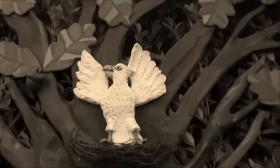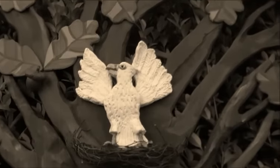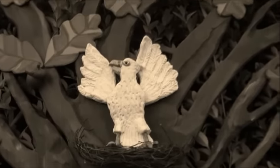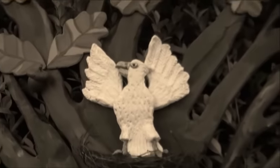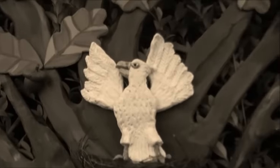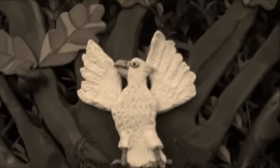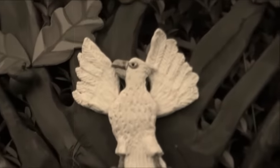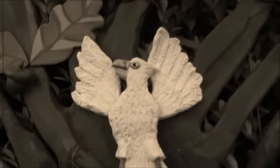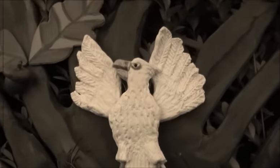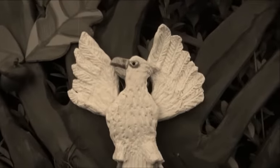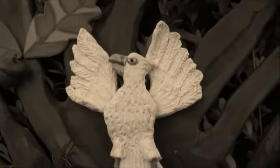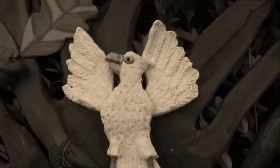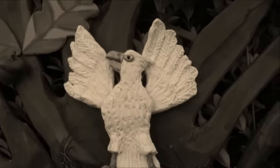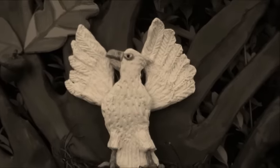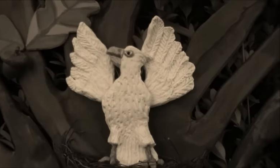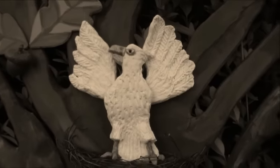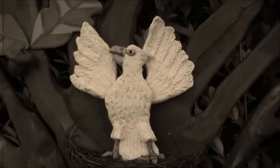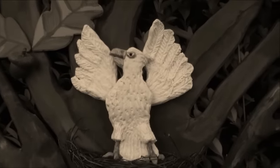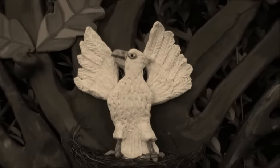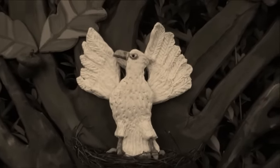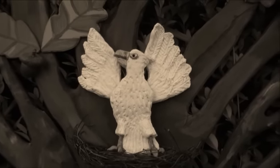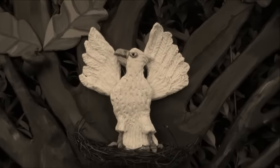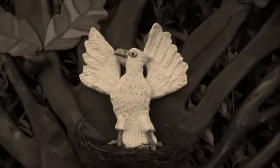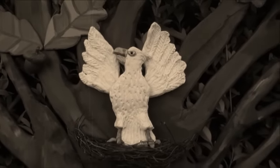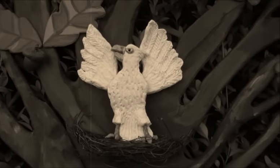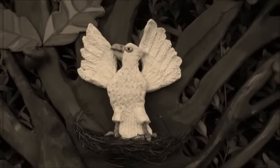and chose the eagle to be his emblem.